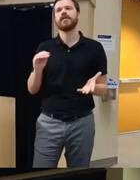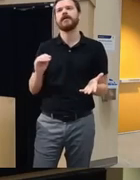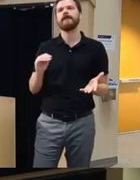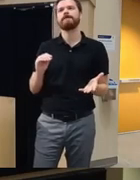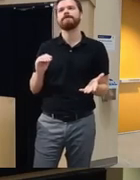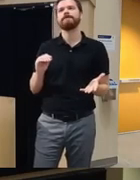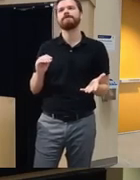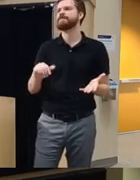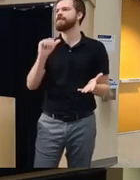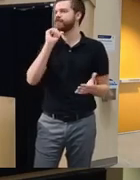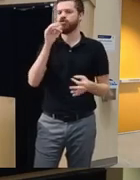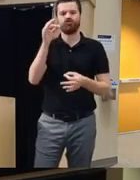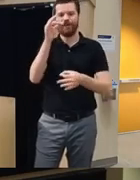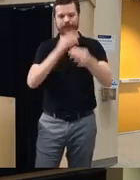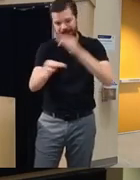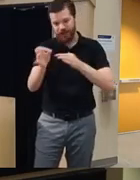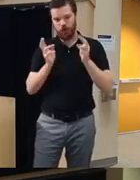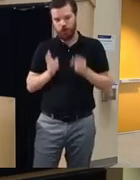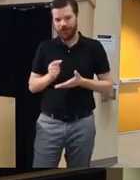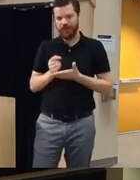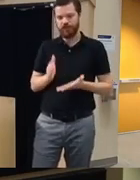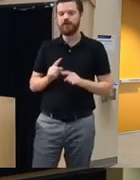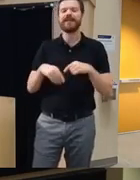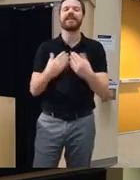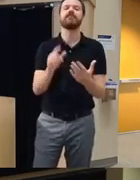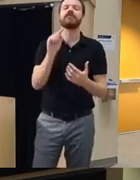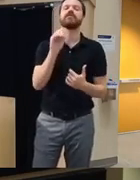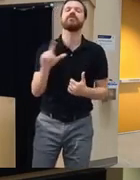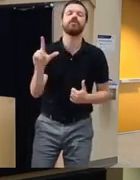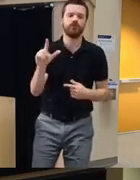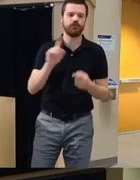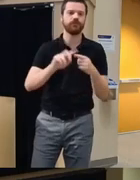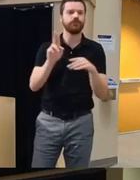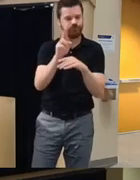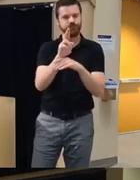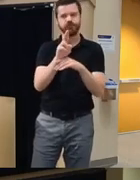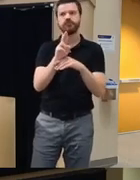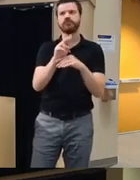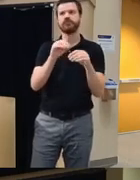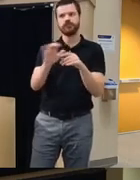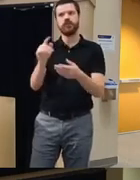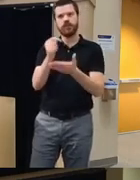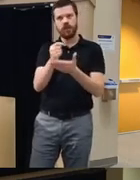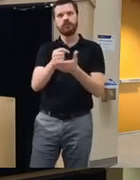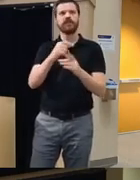not to replace the human therapist but give them tools to use in their therapy setting clinical